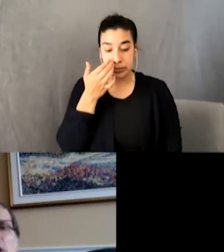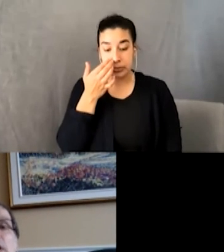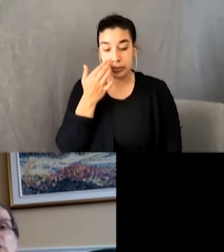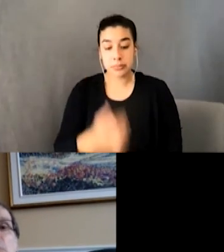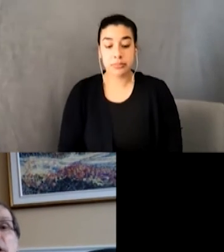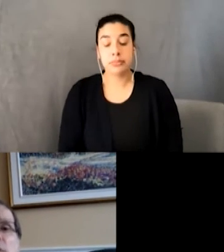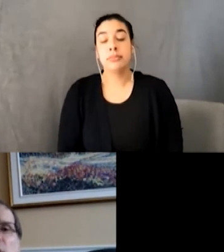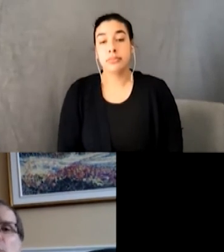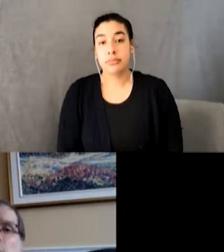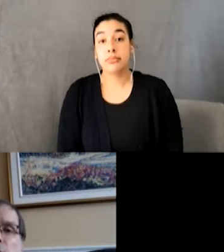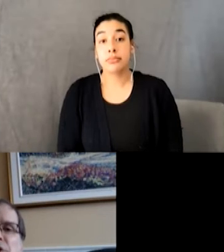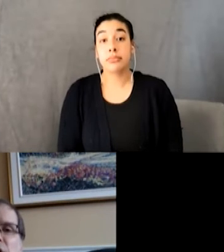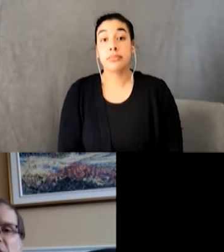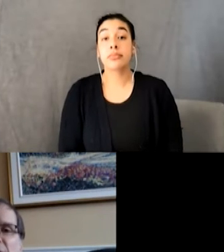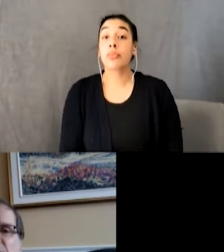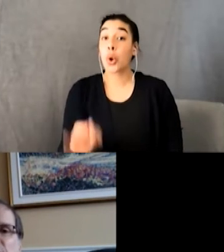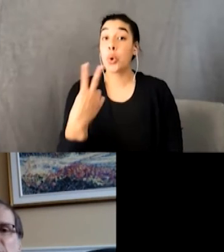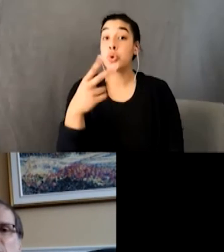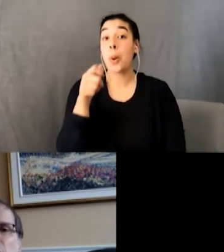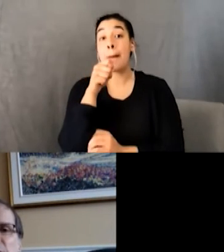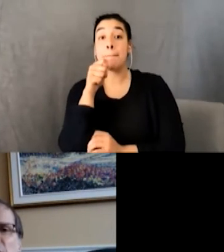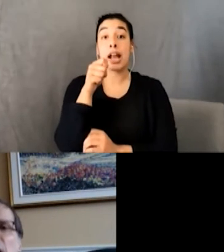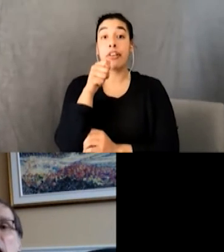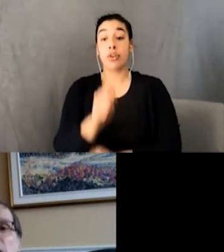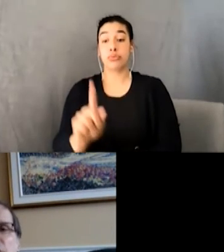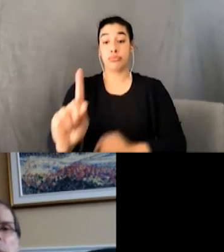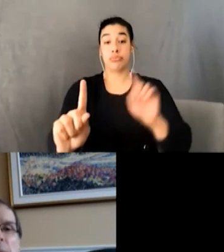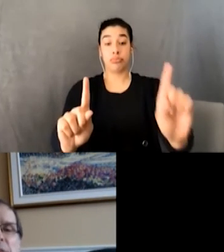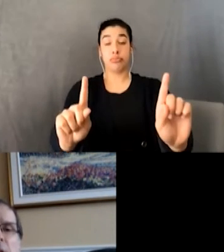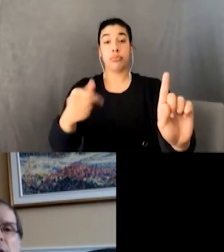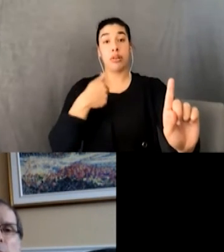Two microphones were perched on stands in front of the garage. I took my place behind one,